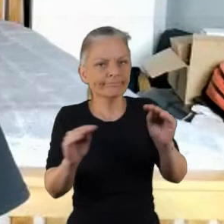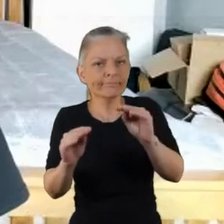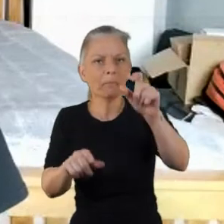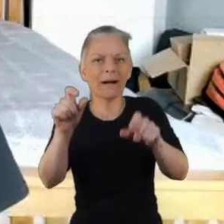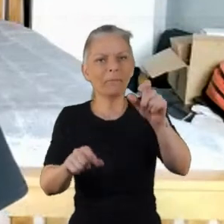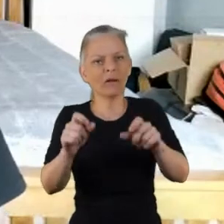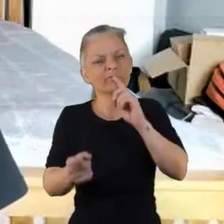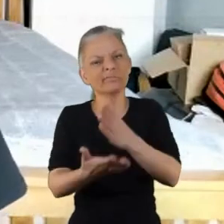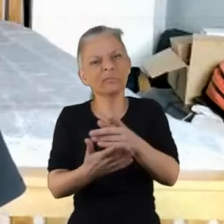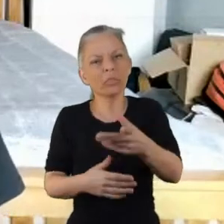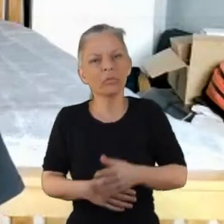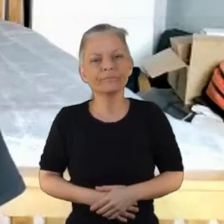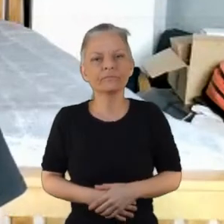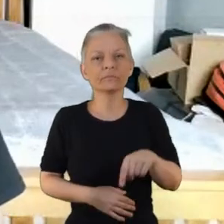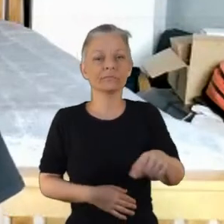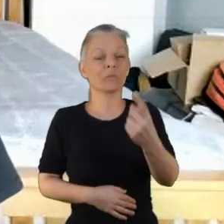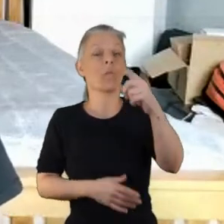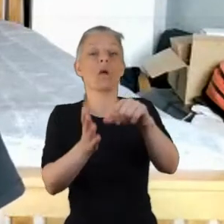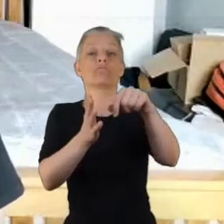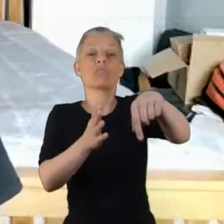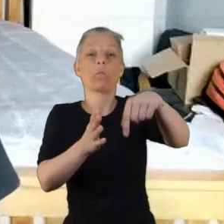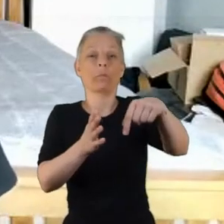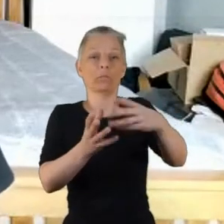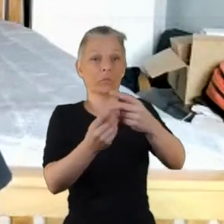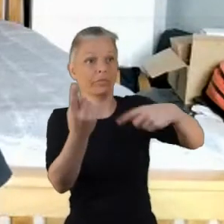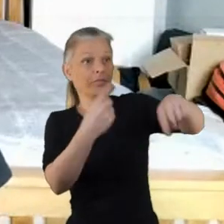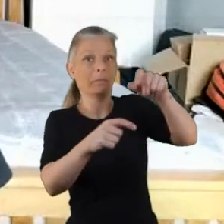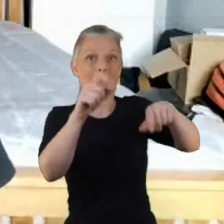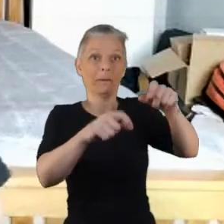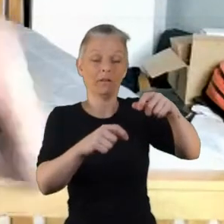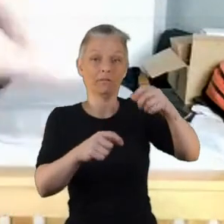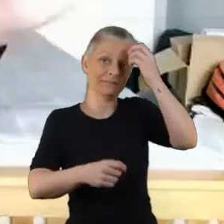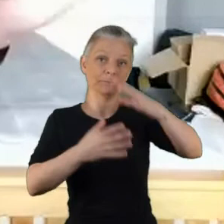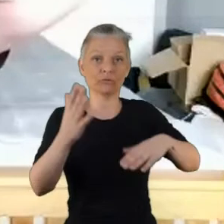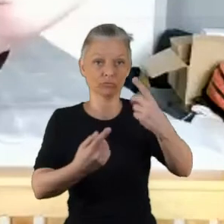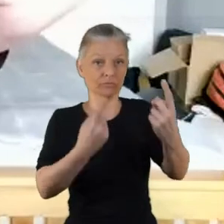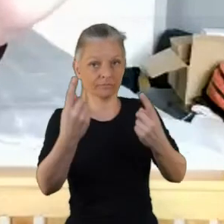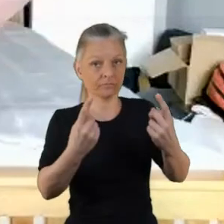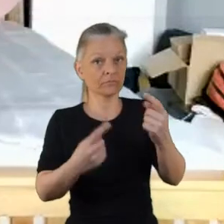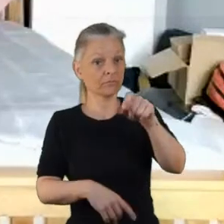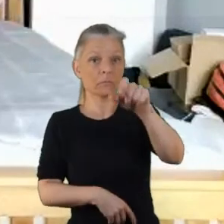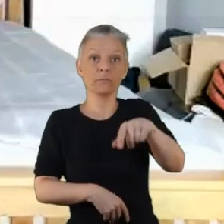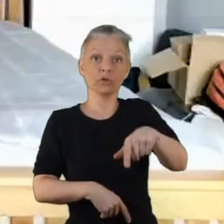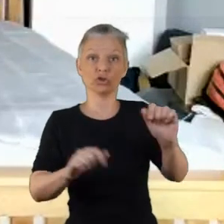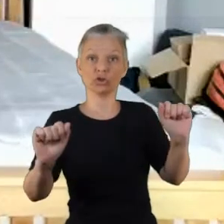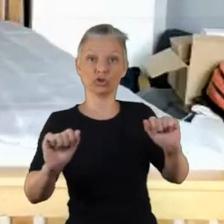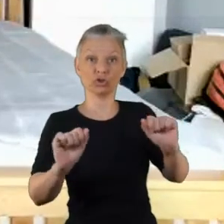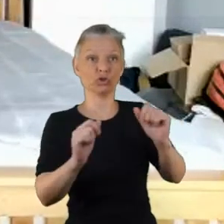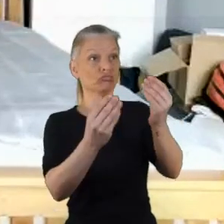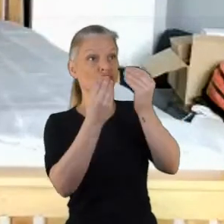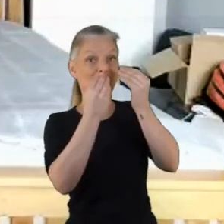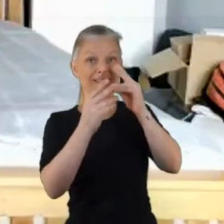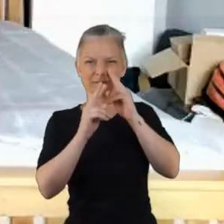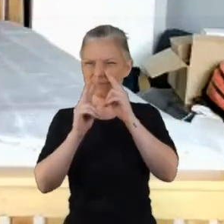right things, it can lead this some other things for the person that he's uh actually,